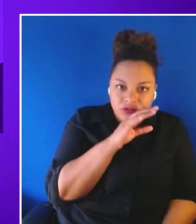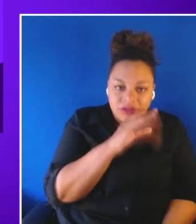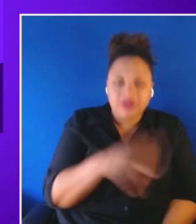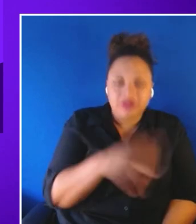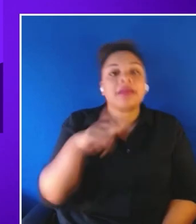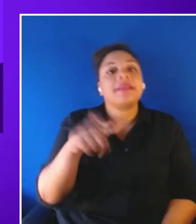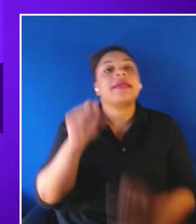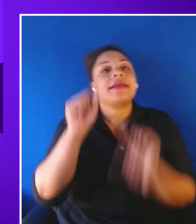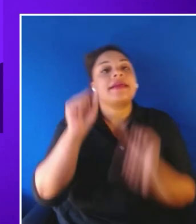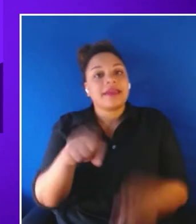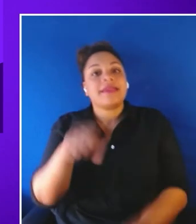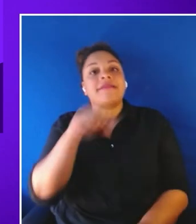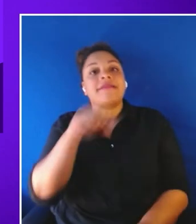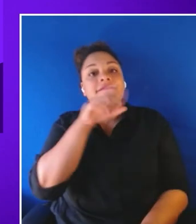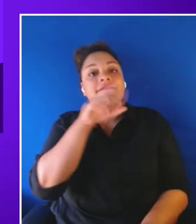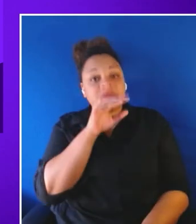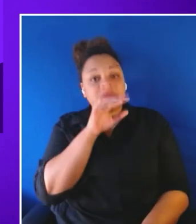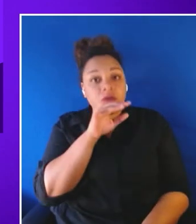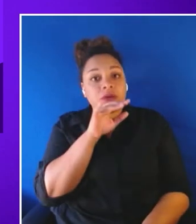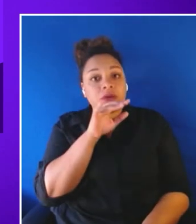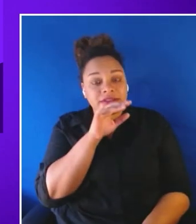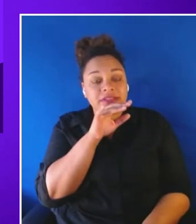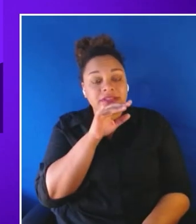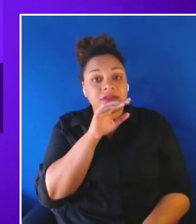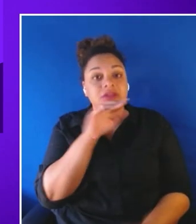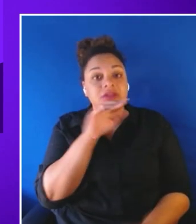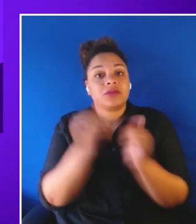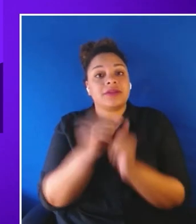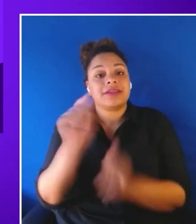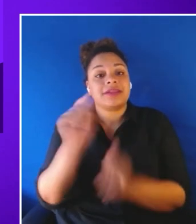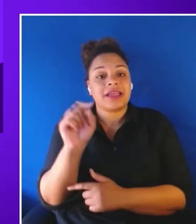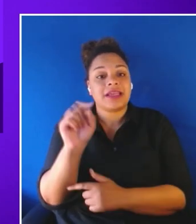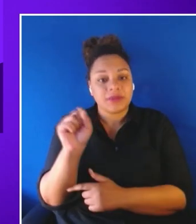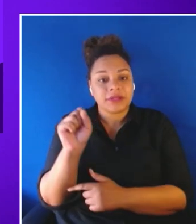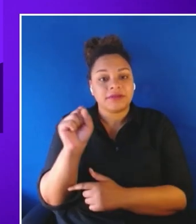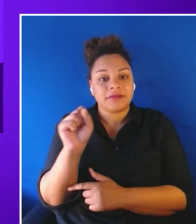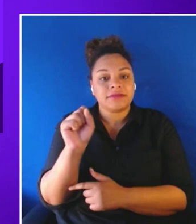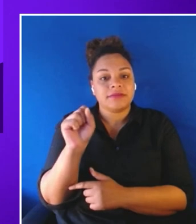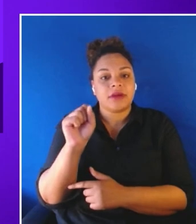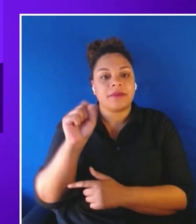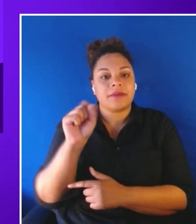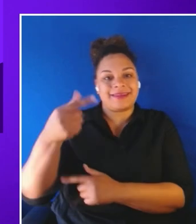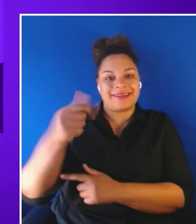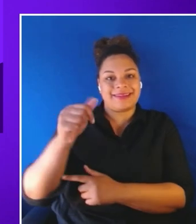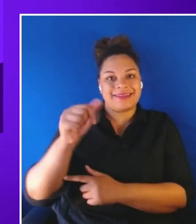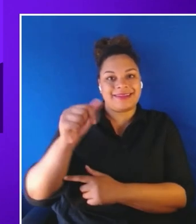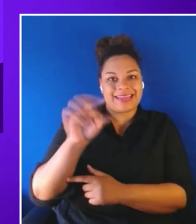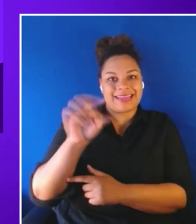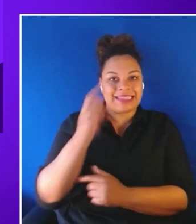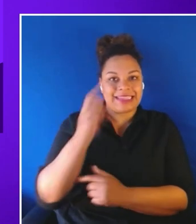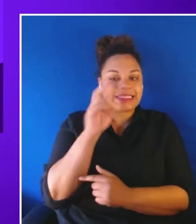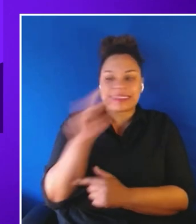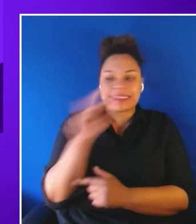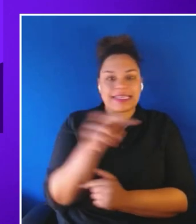input, thus being implemented gaze input, so now Talespin gives the option to use gaze